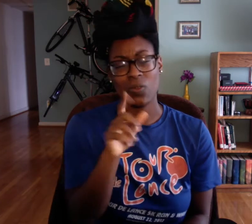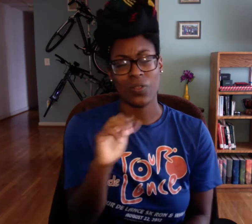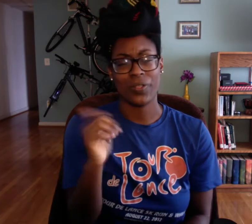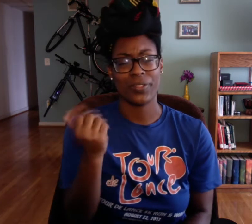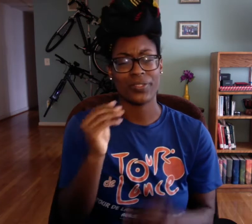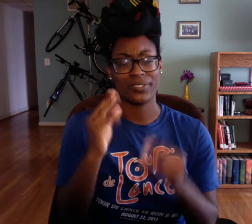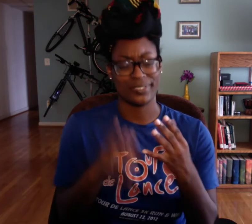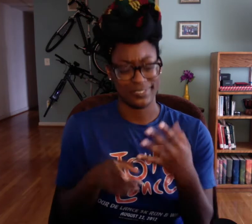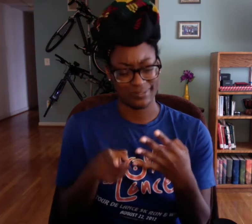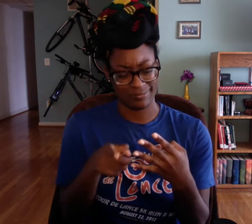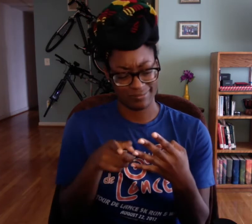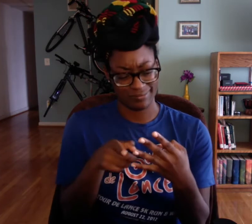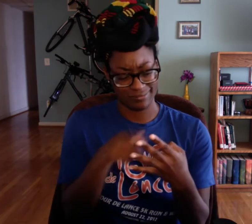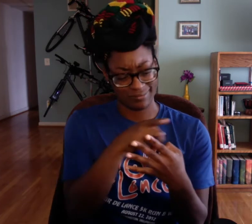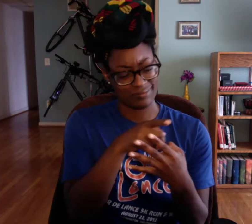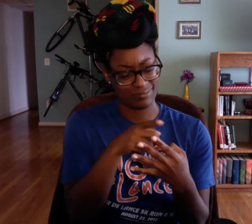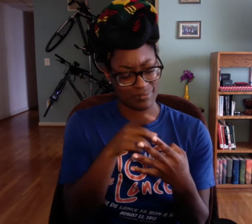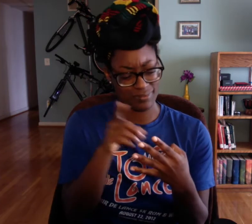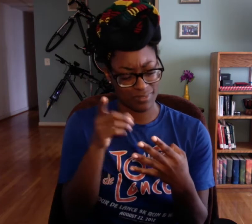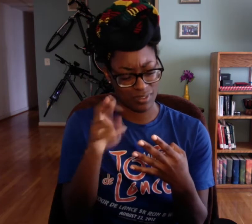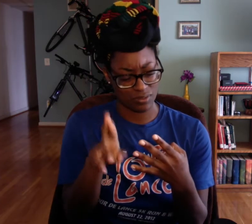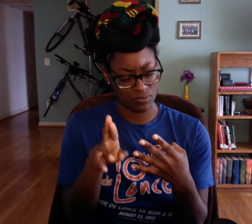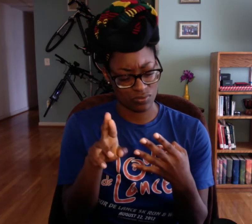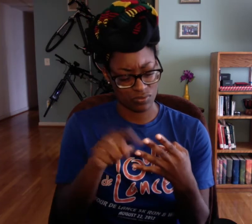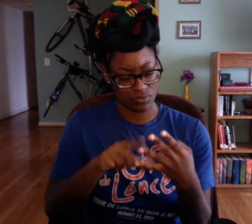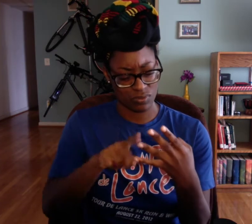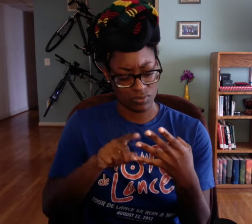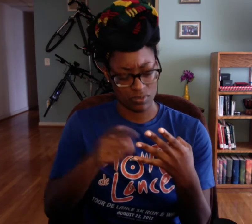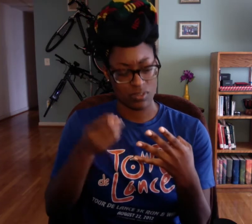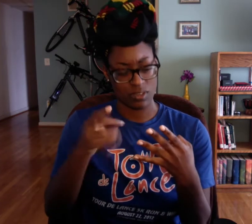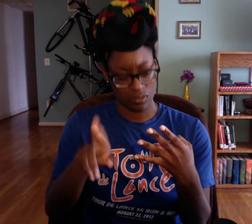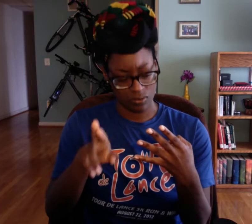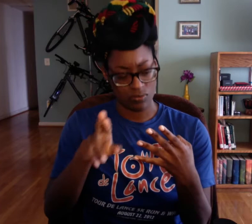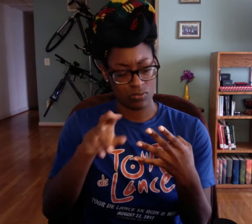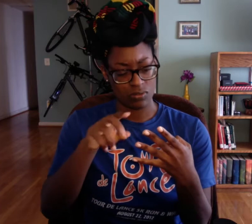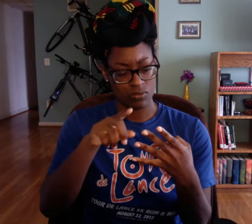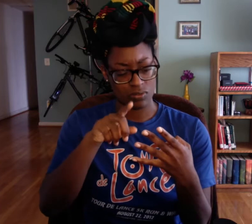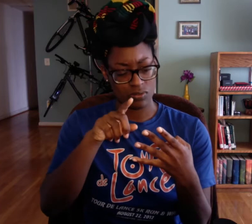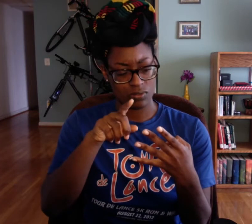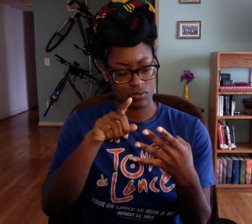Actually, I'm not sure if the other teachers are doctors too.